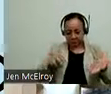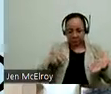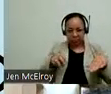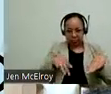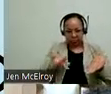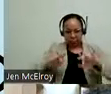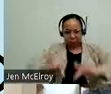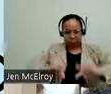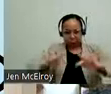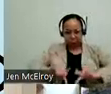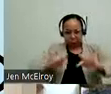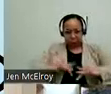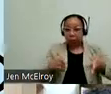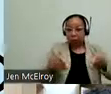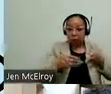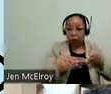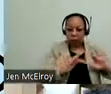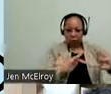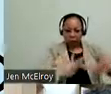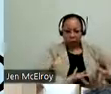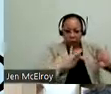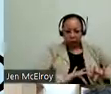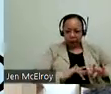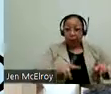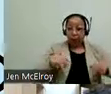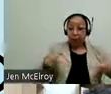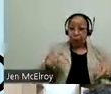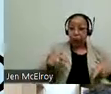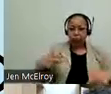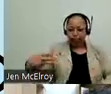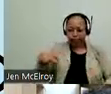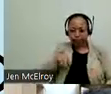wheelchair can slide under the counter too.